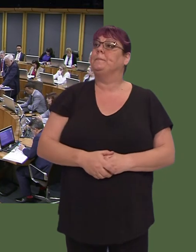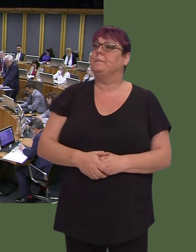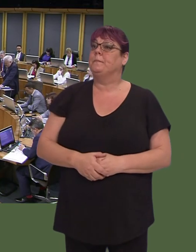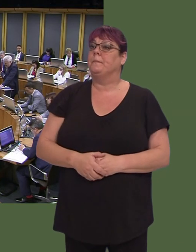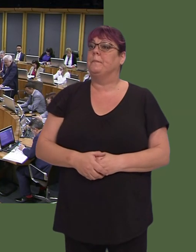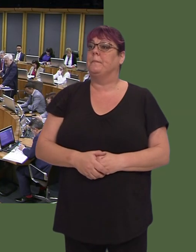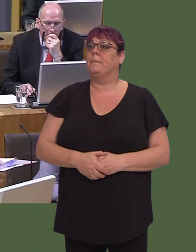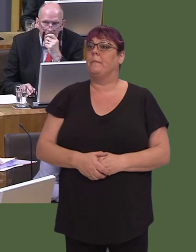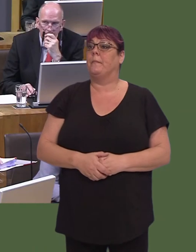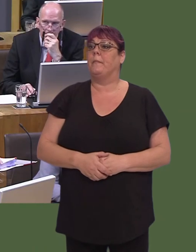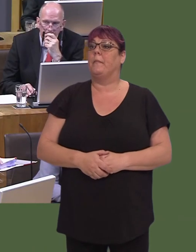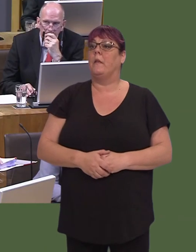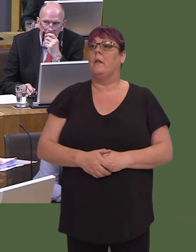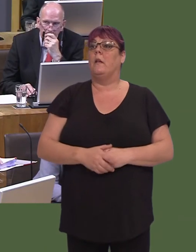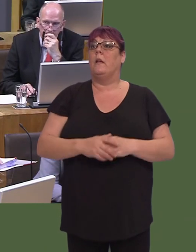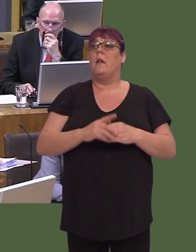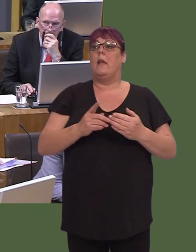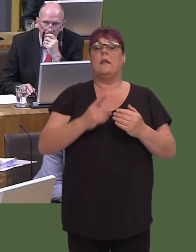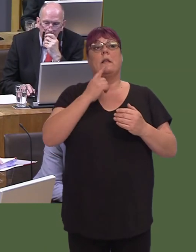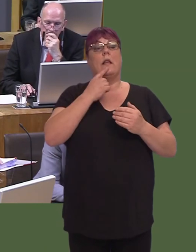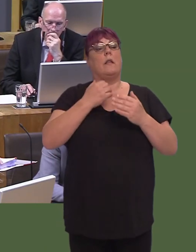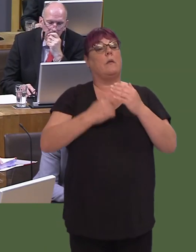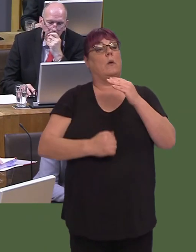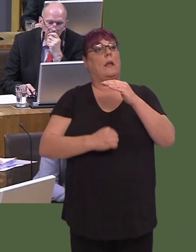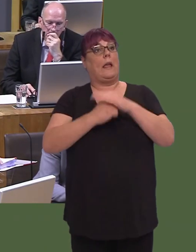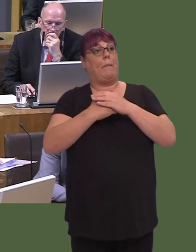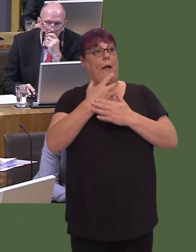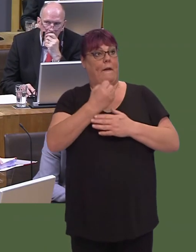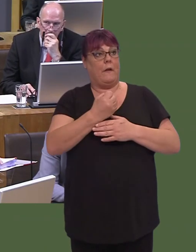I saw the Prime Minister's announcement.